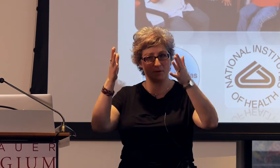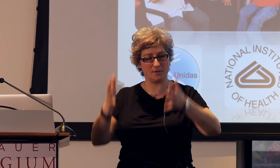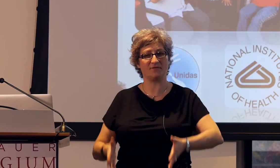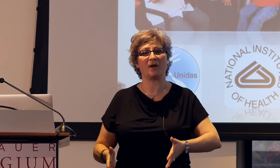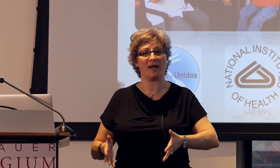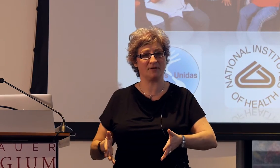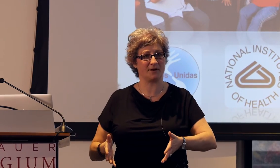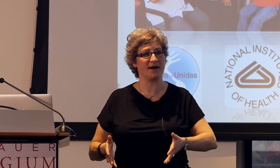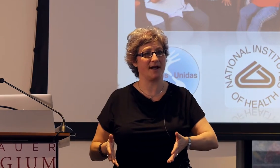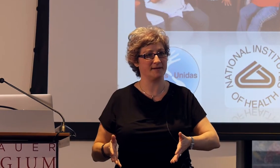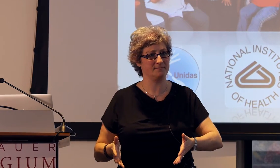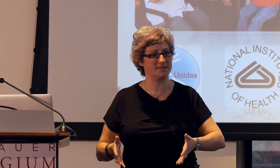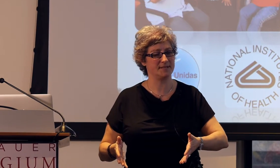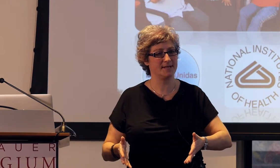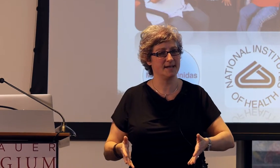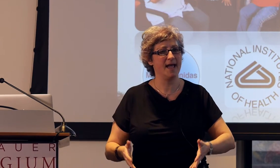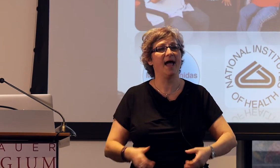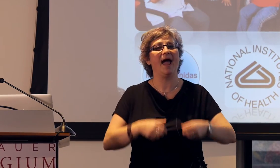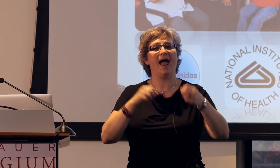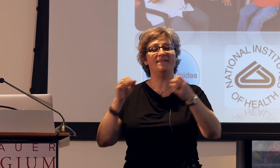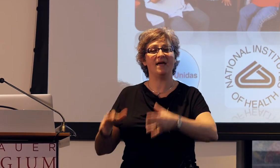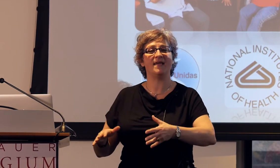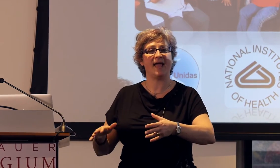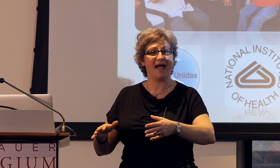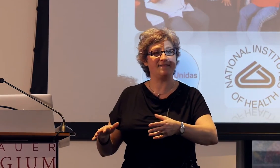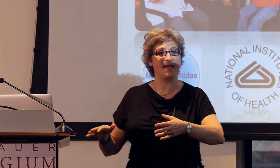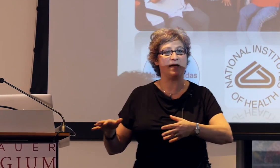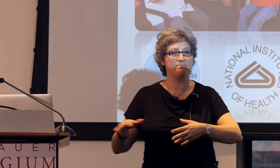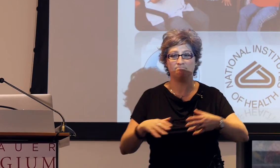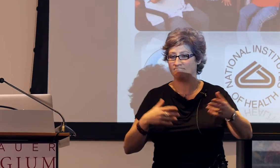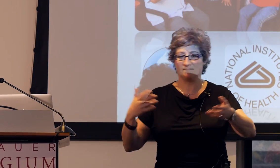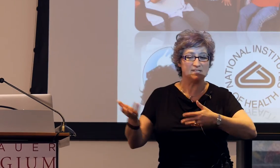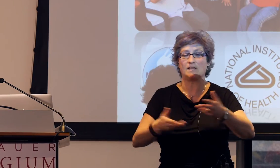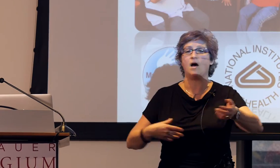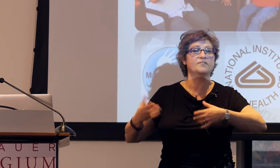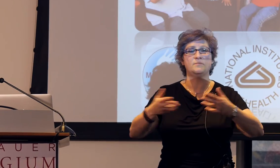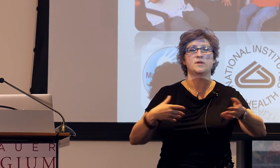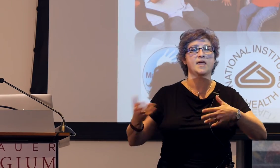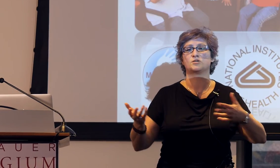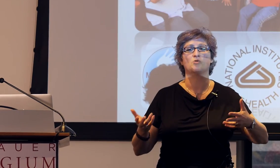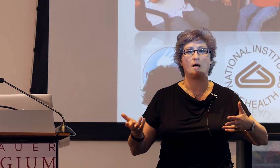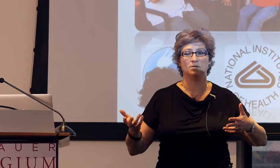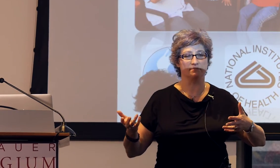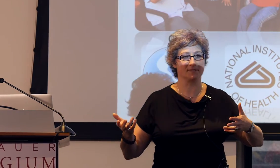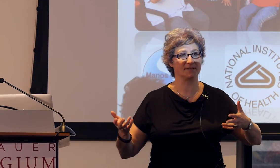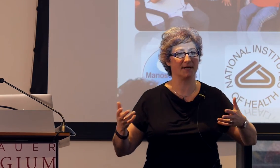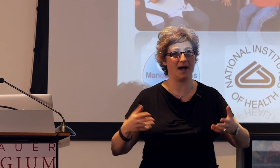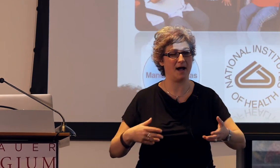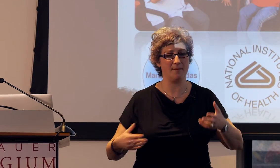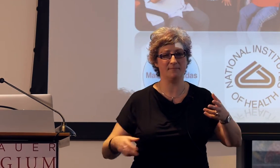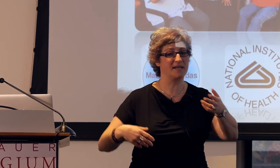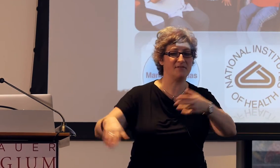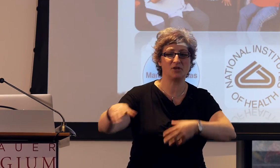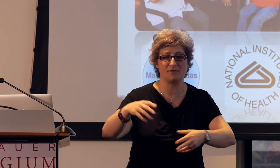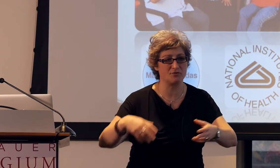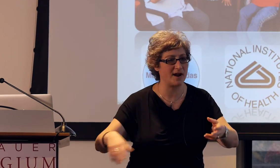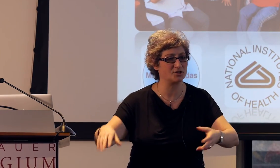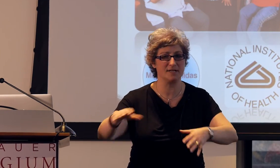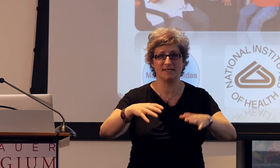of those vocabulary items and then they had them solve communication problems, give each other directions